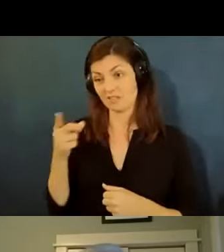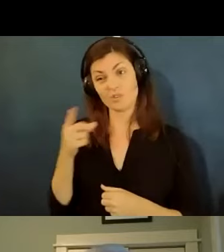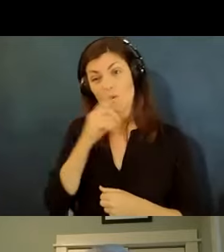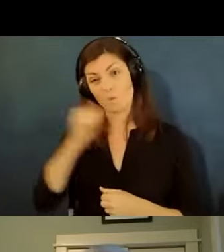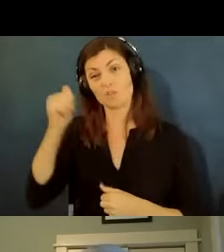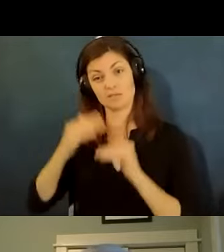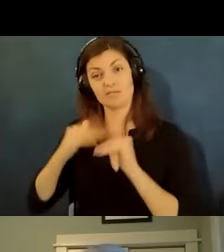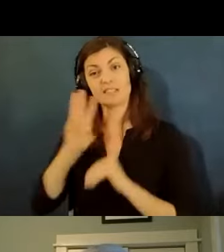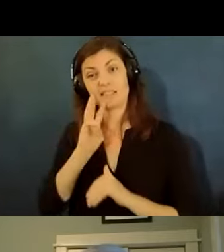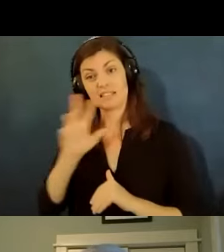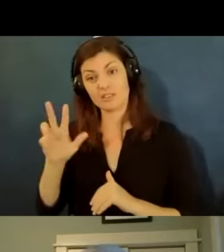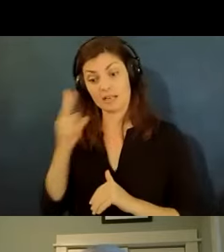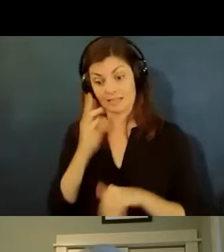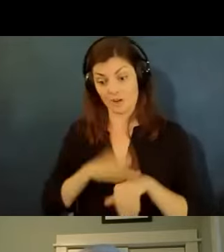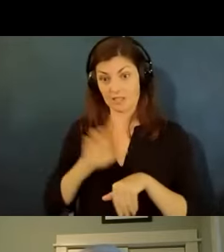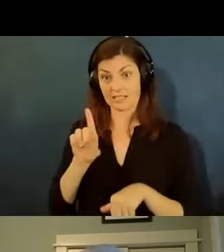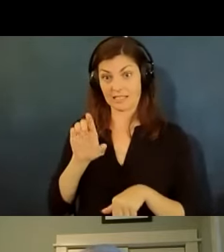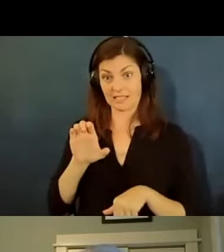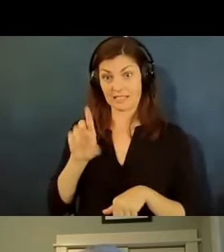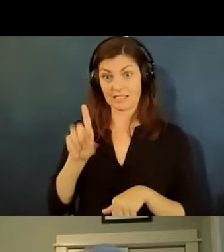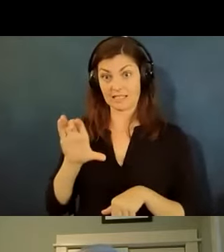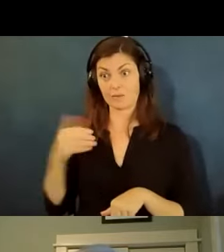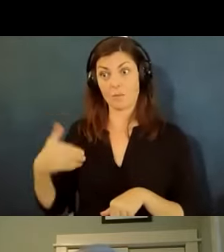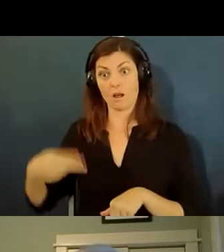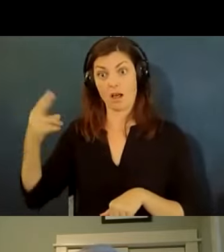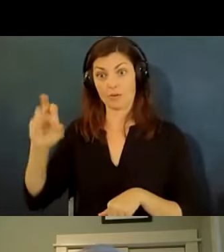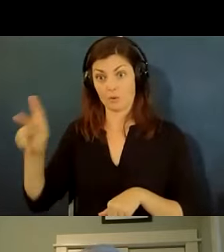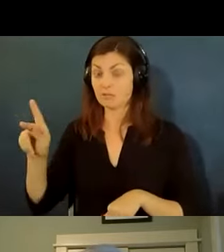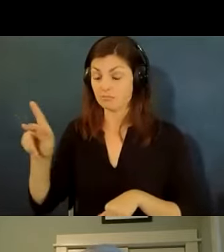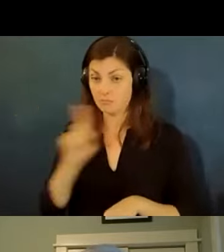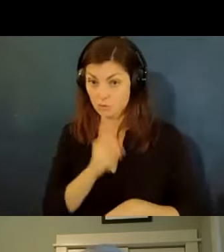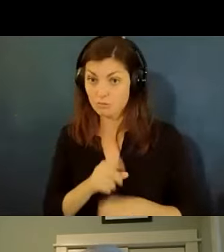i see on the cdc web page that puts you in increased risk which does and therefore